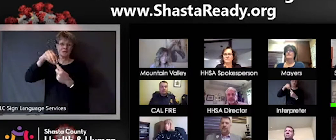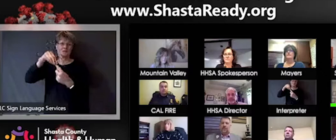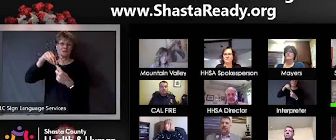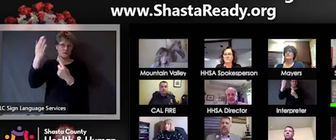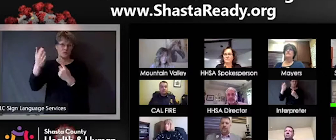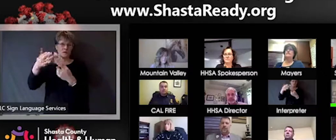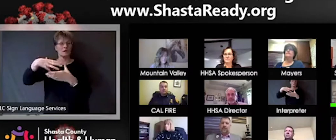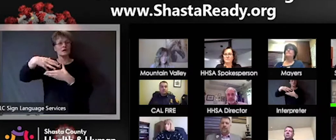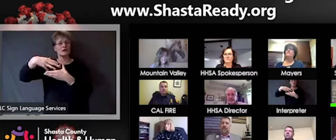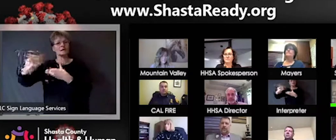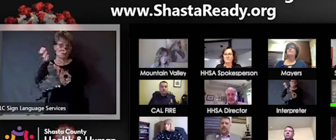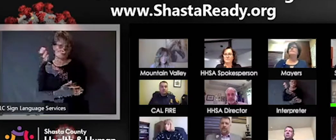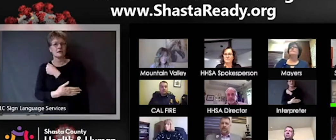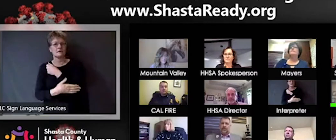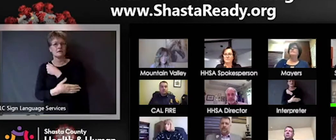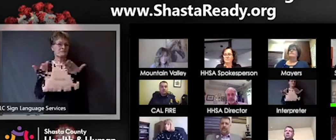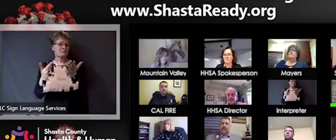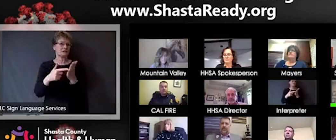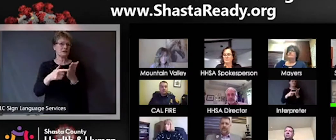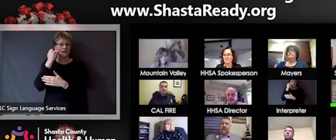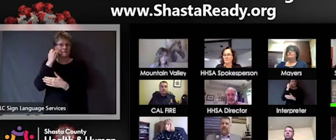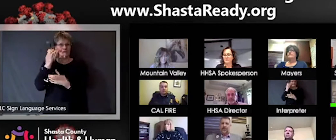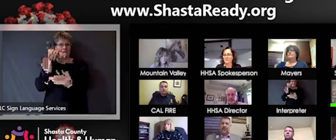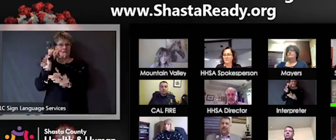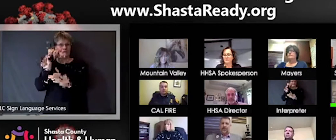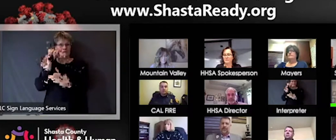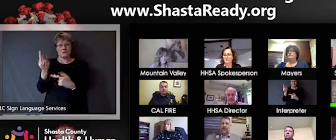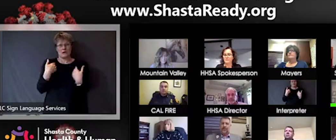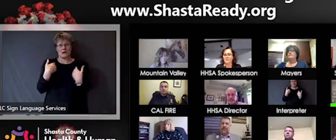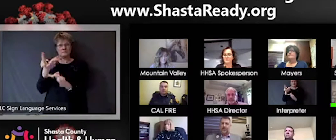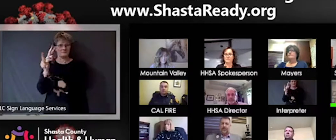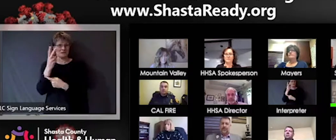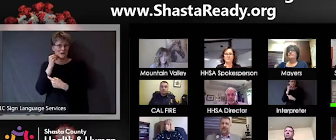second homes in the area, they might be coming up from out of out of our region,